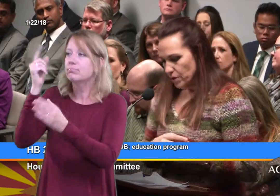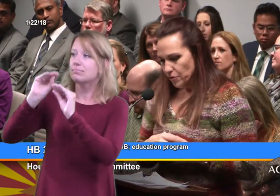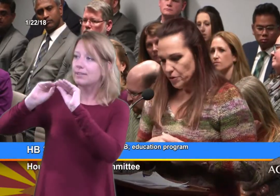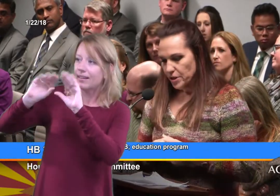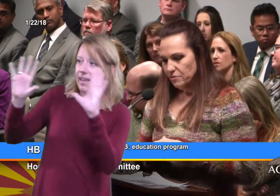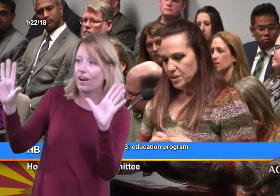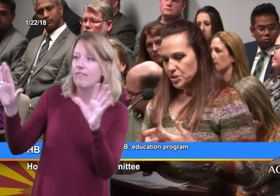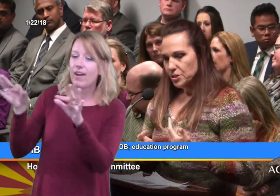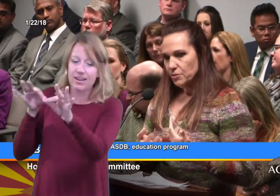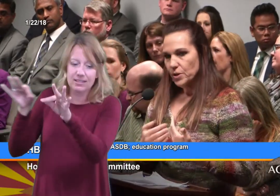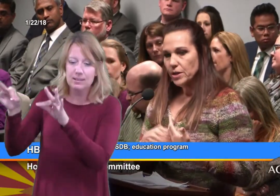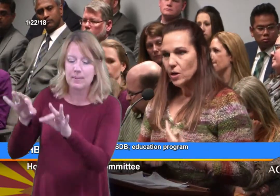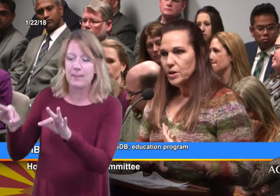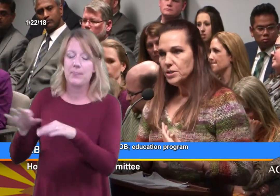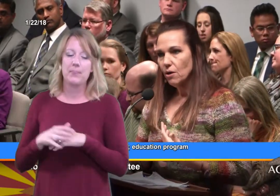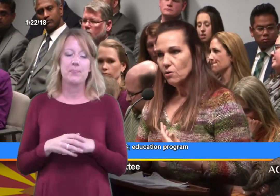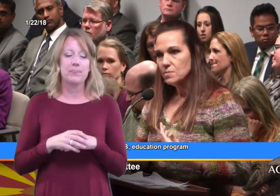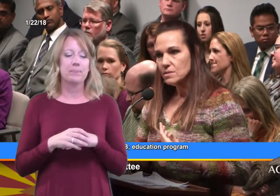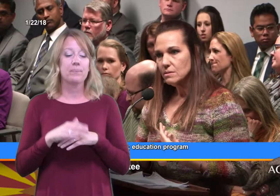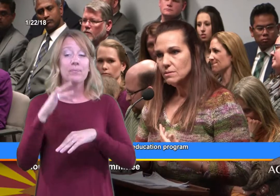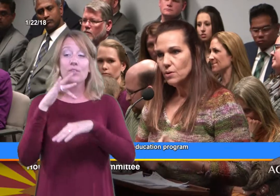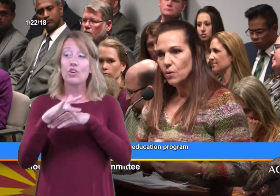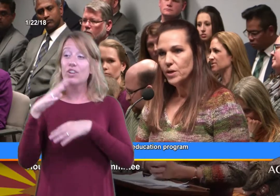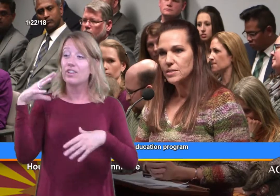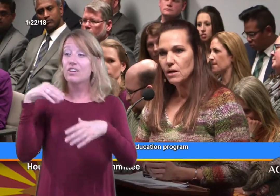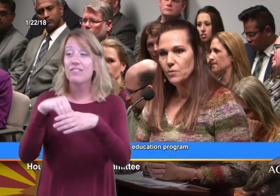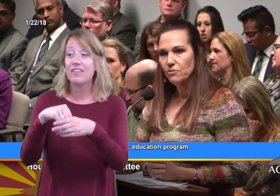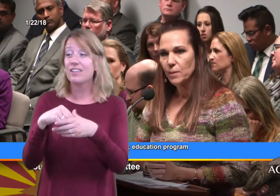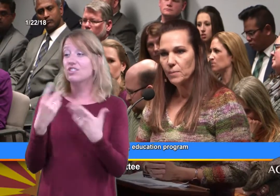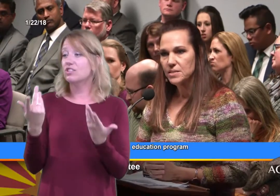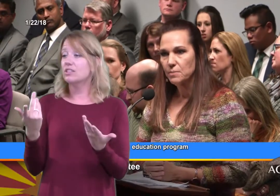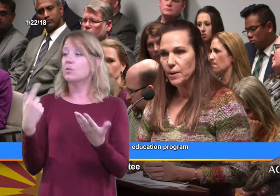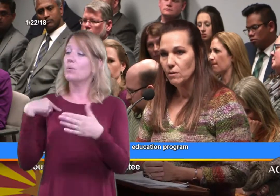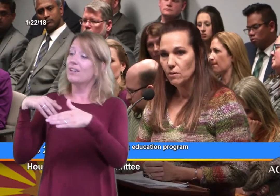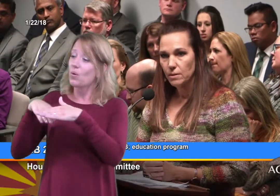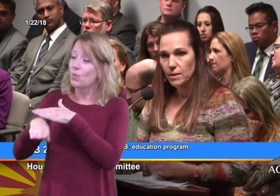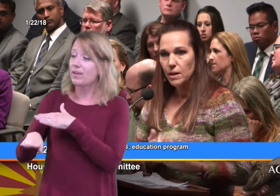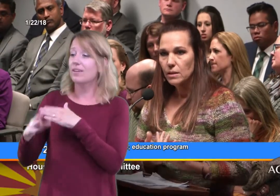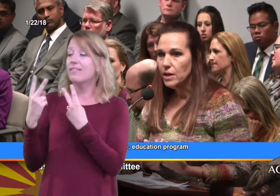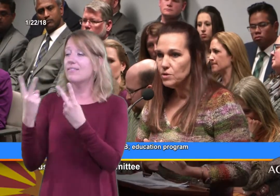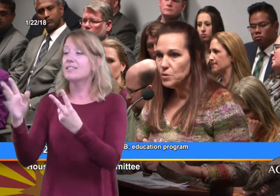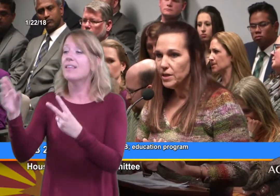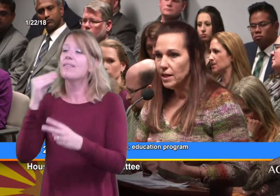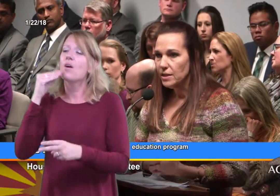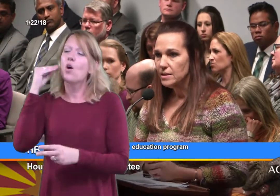With early intervention we can go into homes, we can talk with families about language modalities.